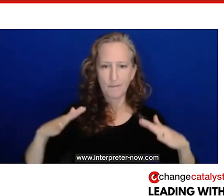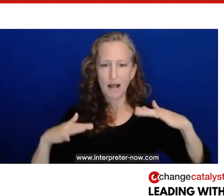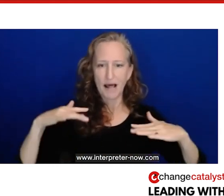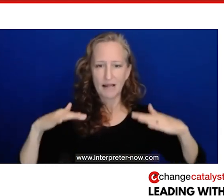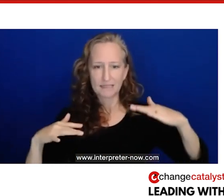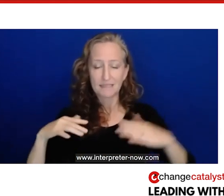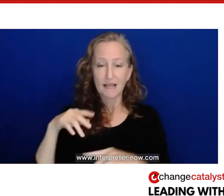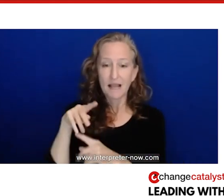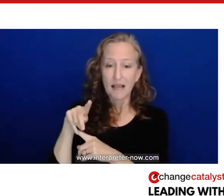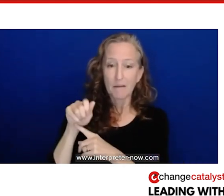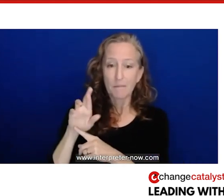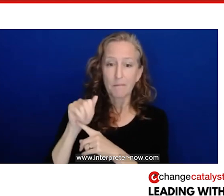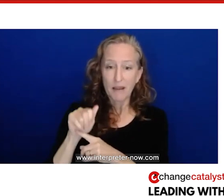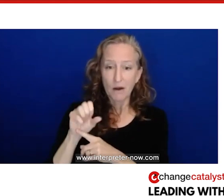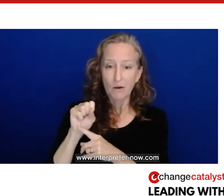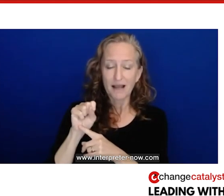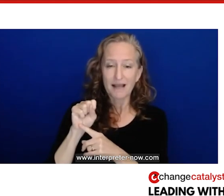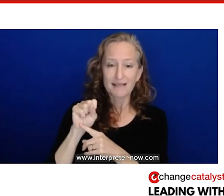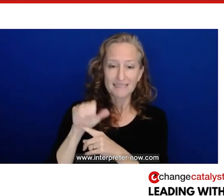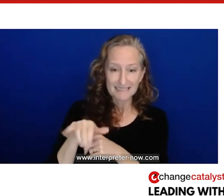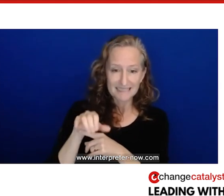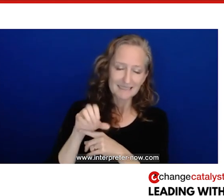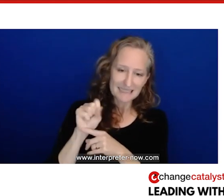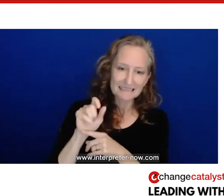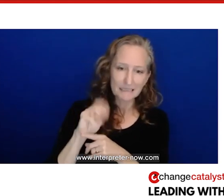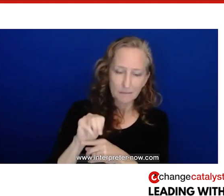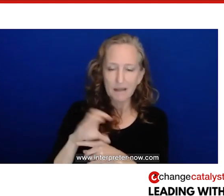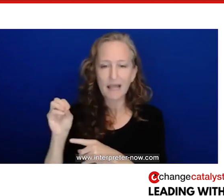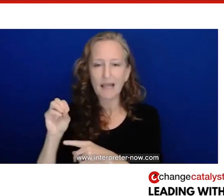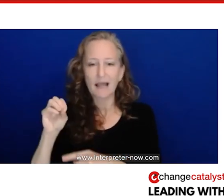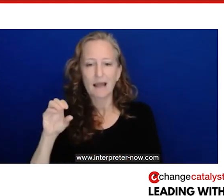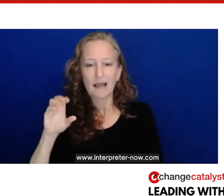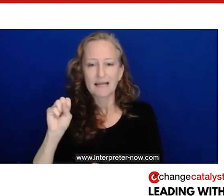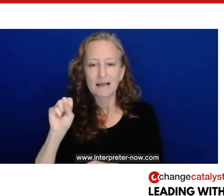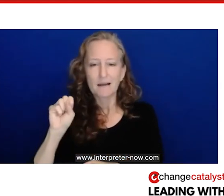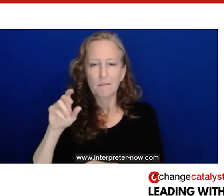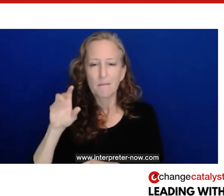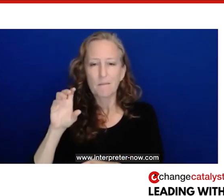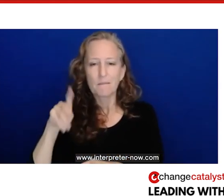system. The sympathetic system is usually involved when we are afraid, and we fight,